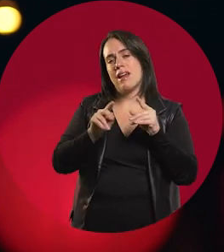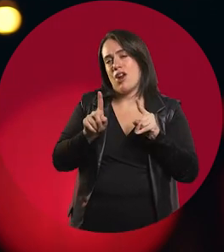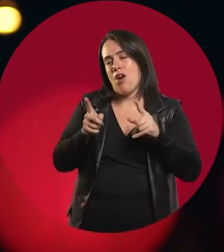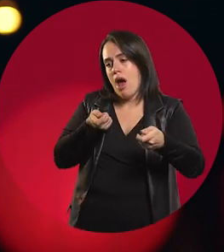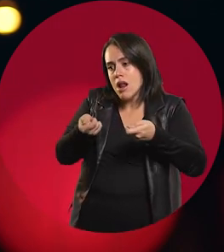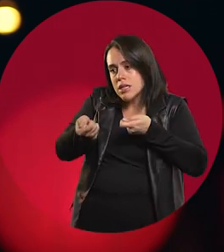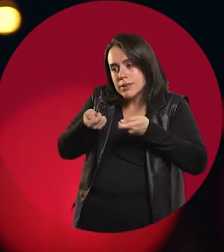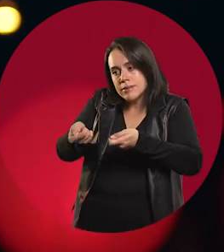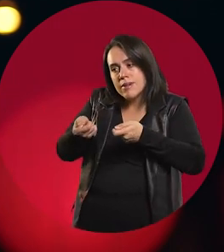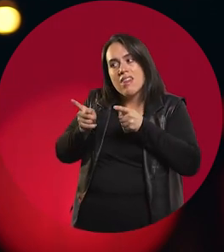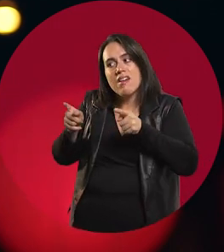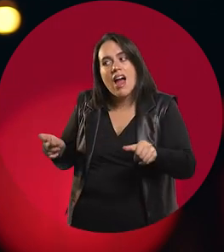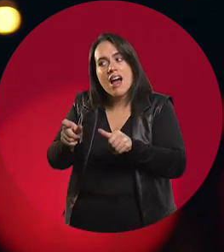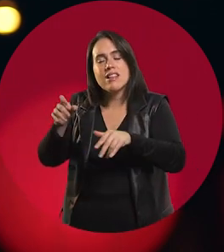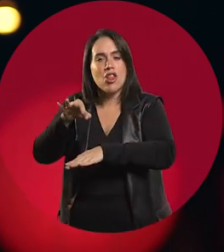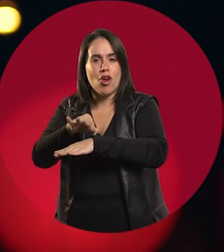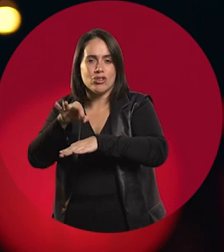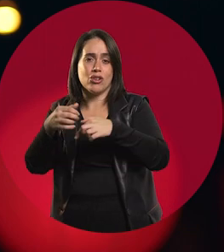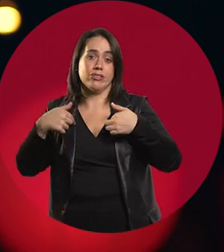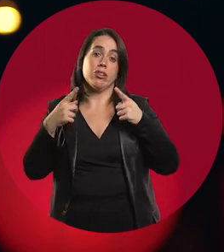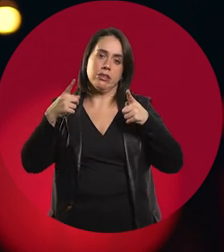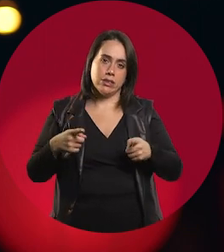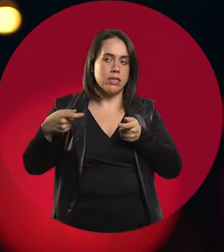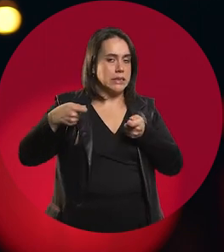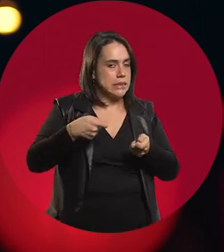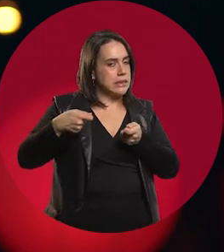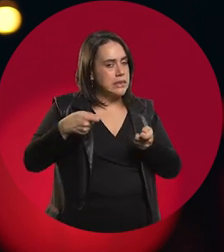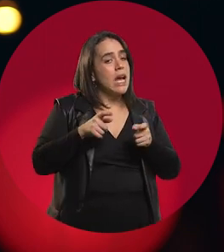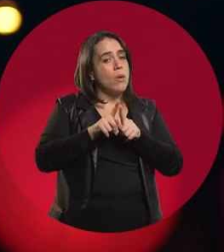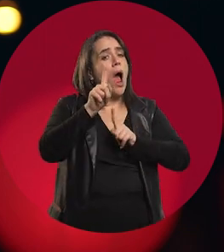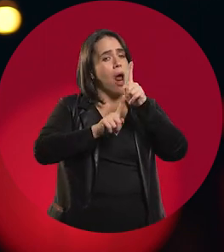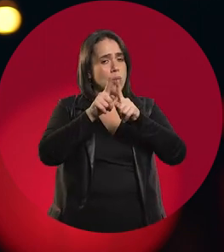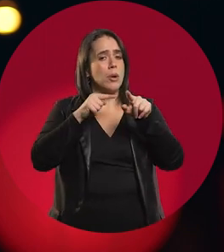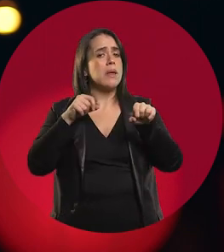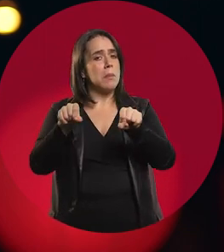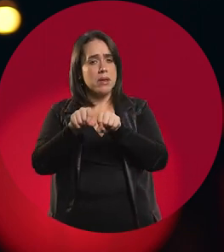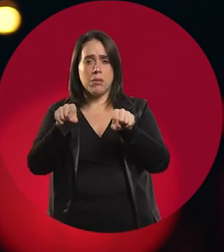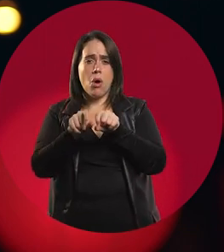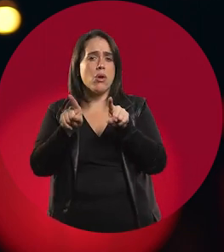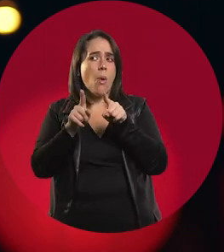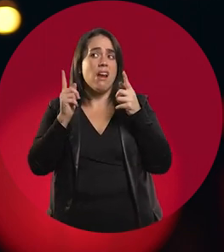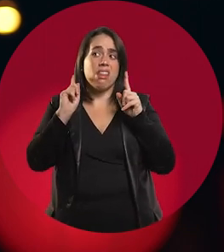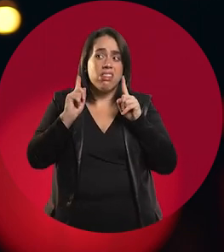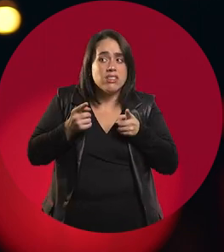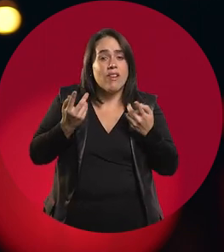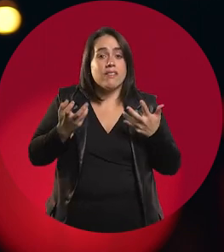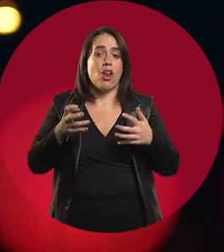did not receive as much pressure as I did to become a doctor, even though I have cousins who are doctors too. But well,